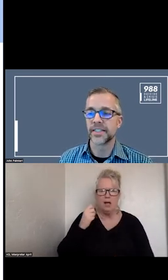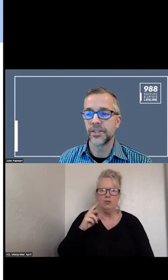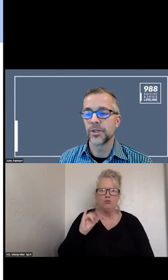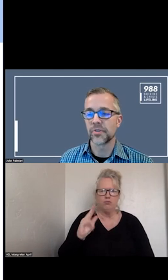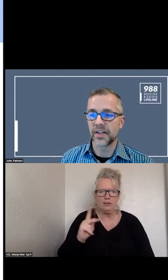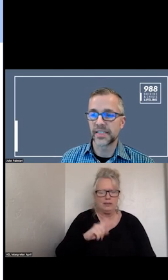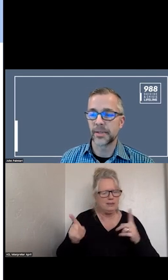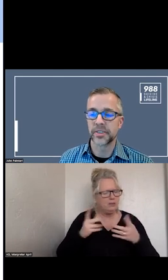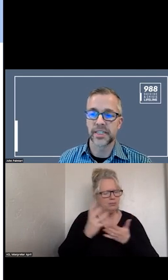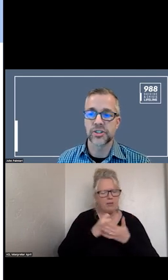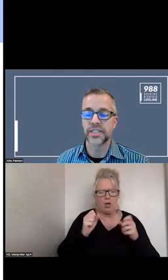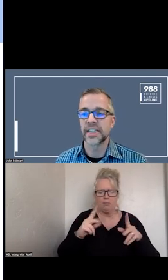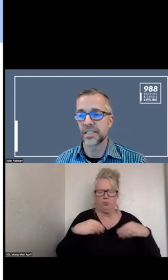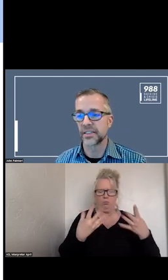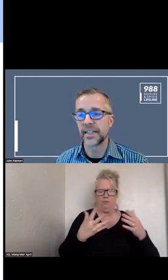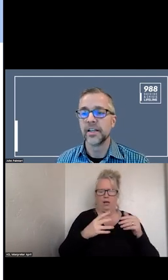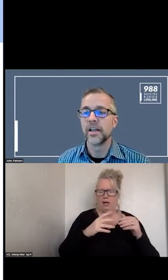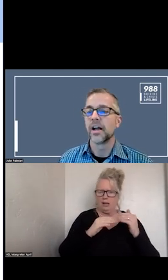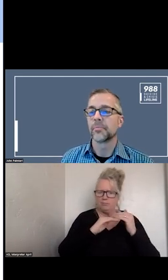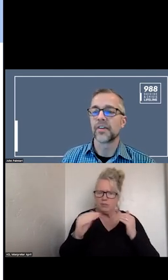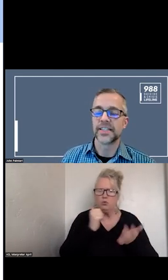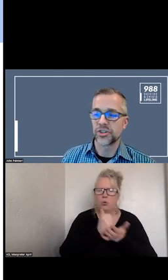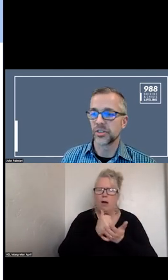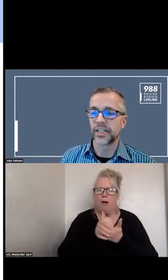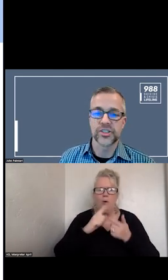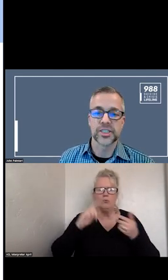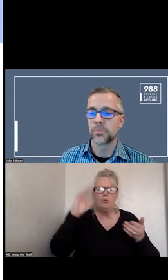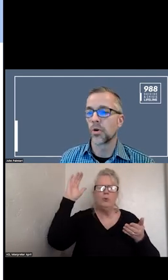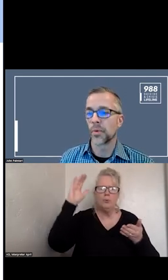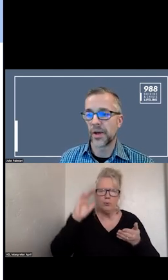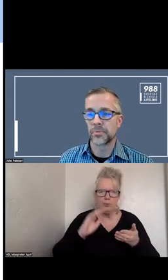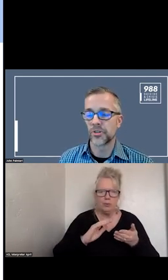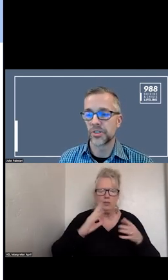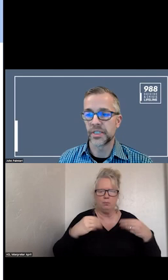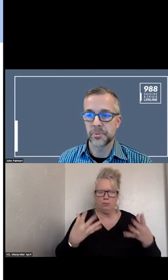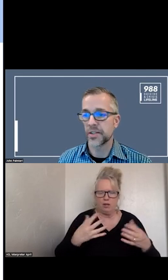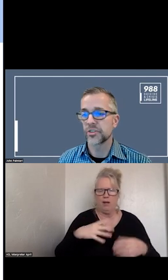CONTINUE TO PROVIDE STABILIZATION AND DEESCALATE AND PROVIDE SUPPORT WITHOUT DISPATCH.